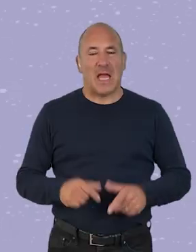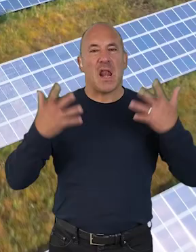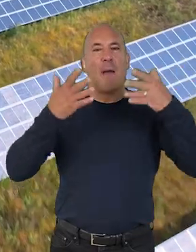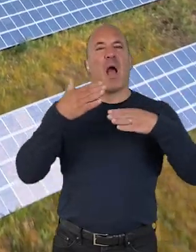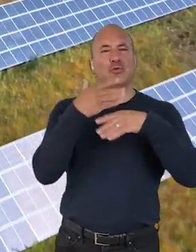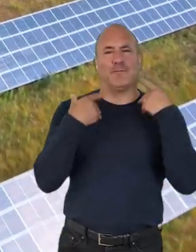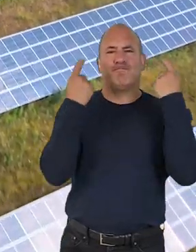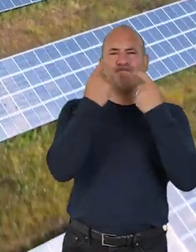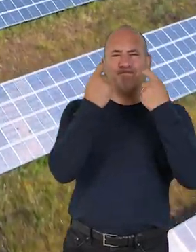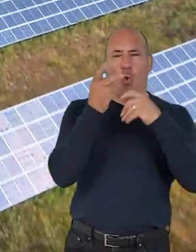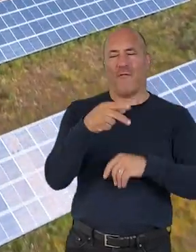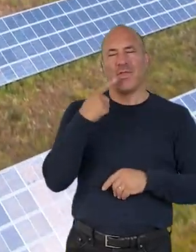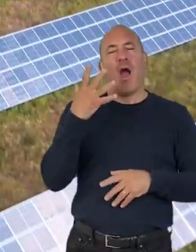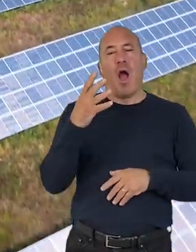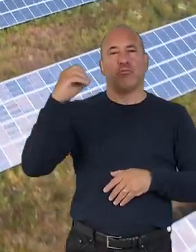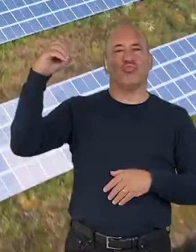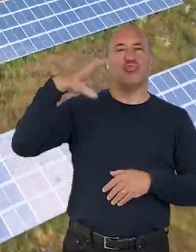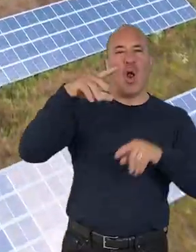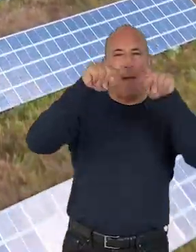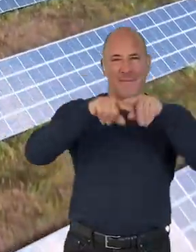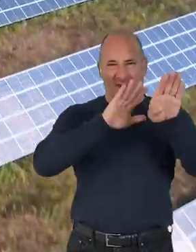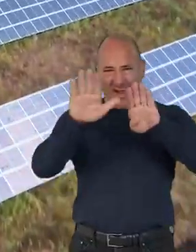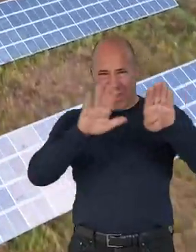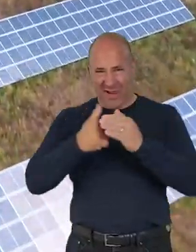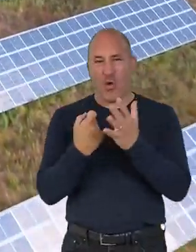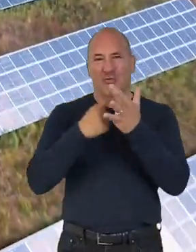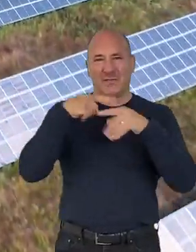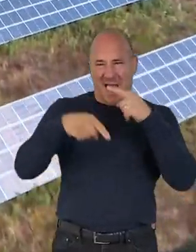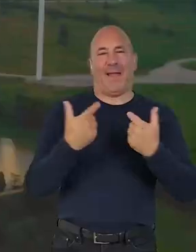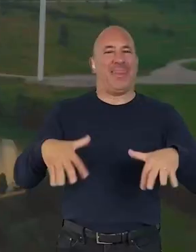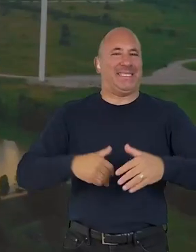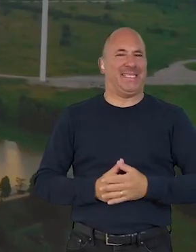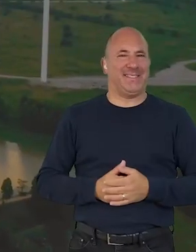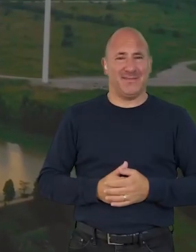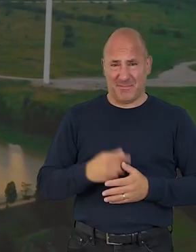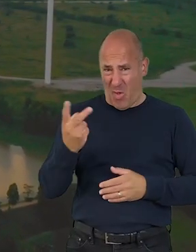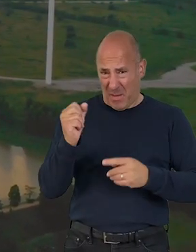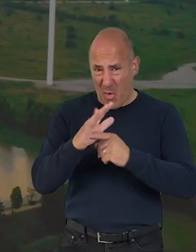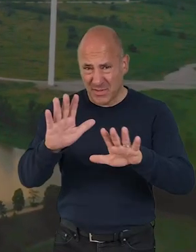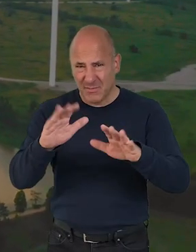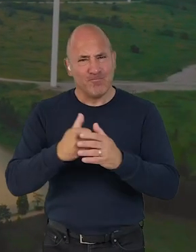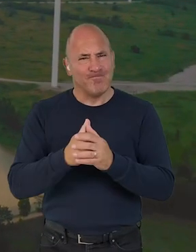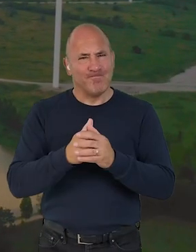When we think about climate action, we often think about solar panels, recycling and stop there. While these are both important,